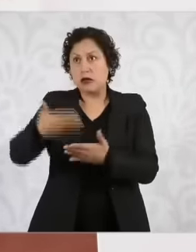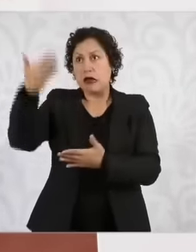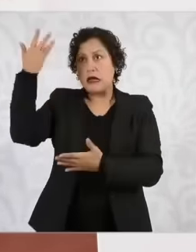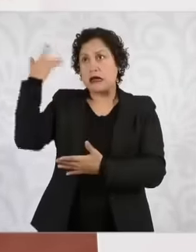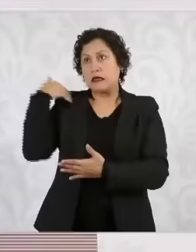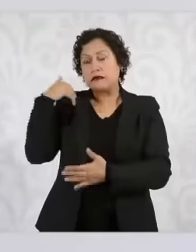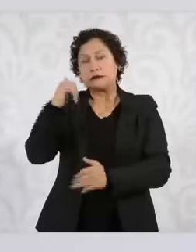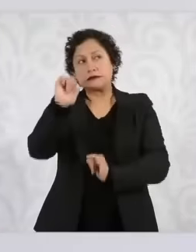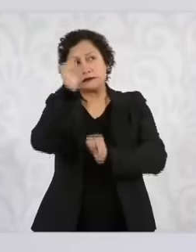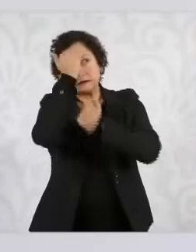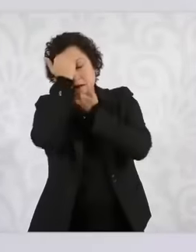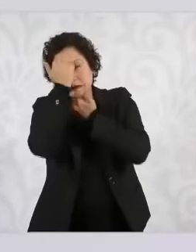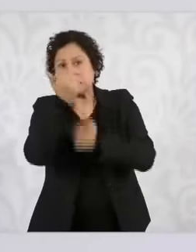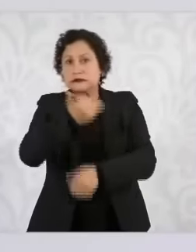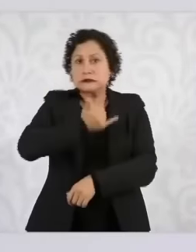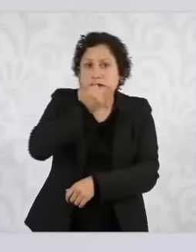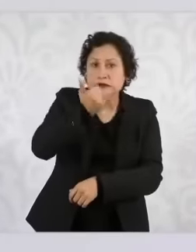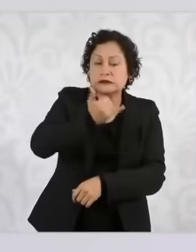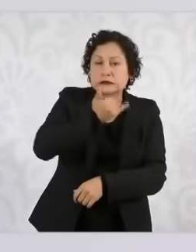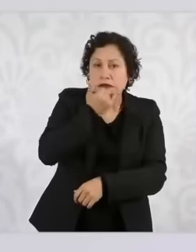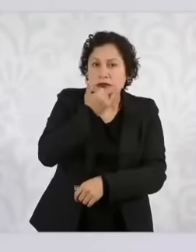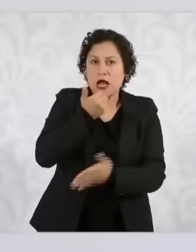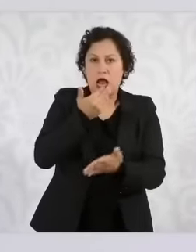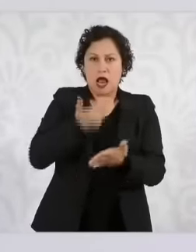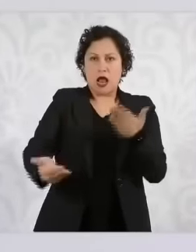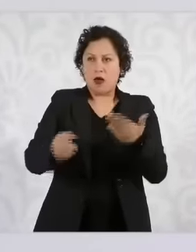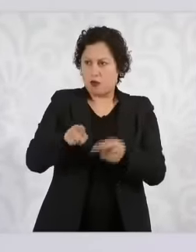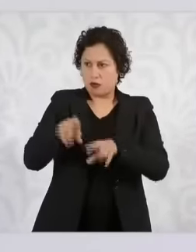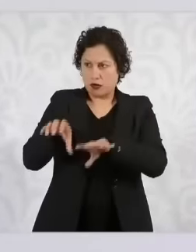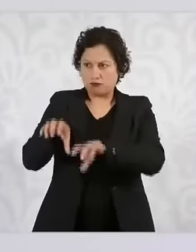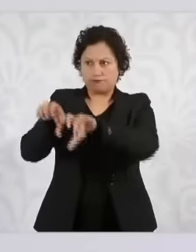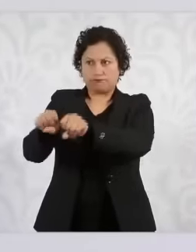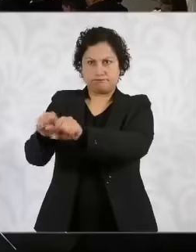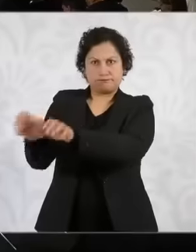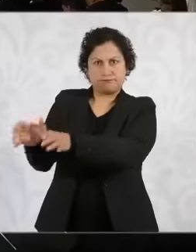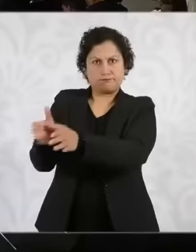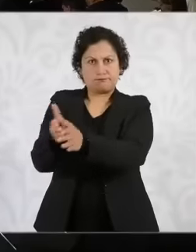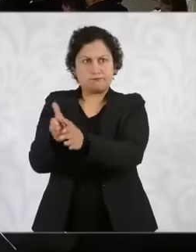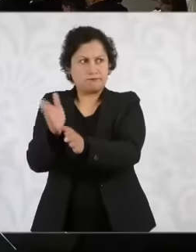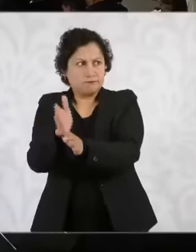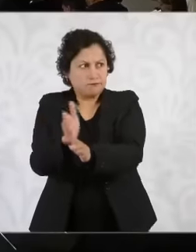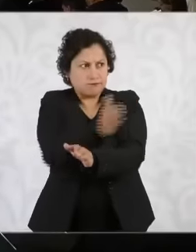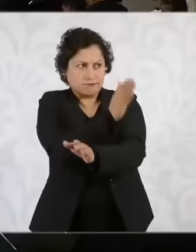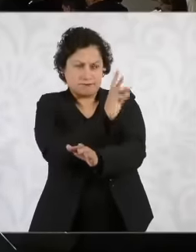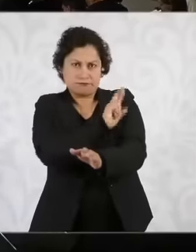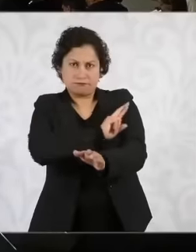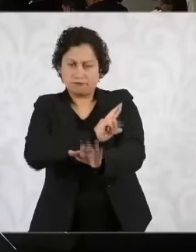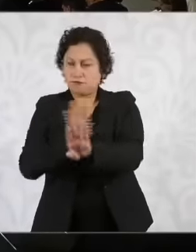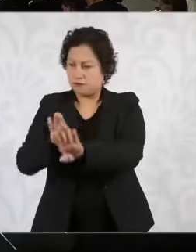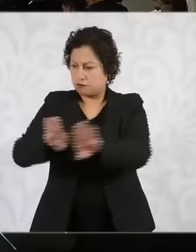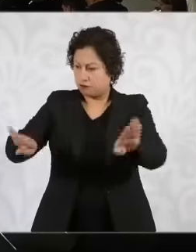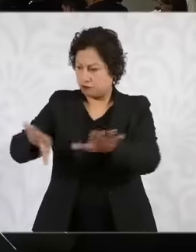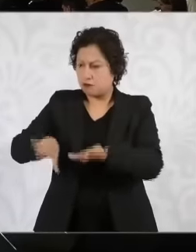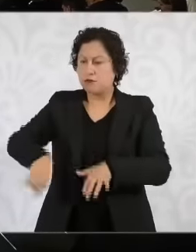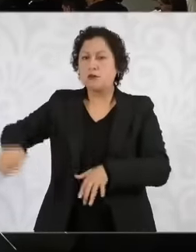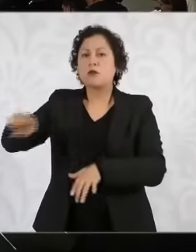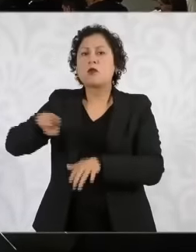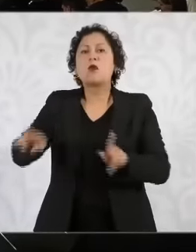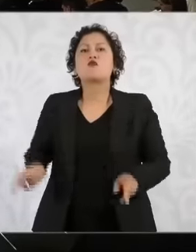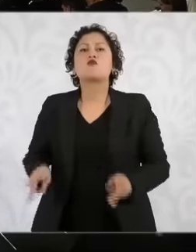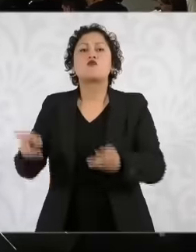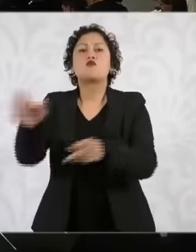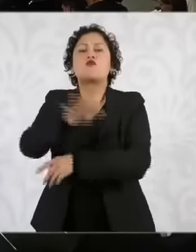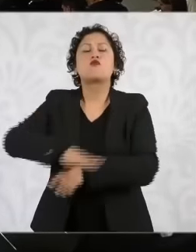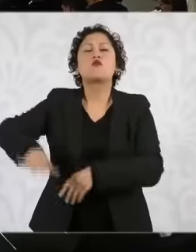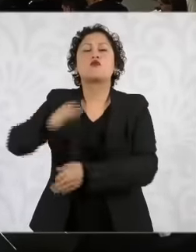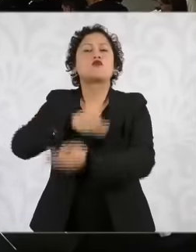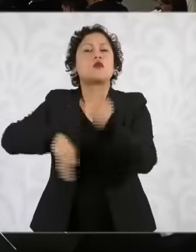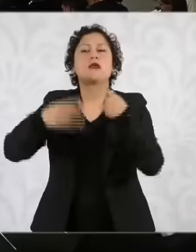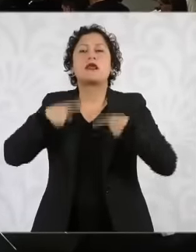nation, so we are going to defend the Chapultepec forest, like all protected natural areas,